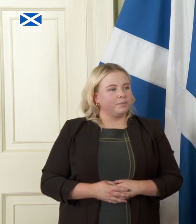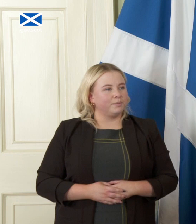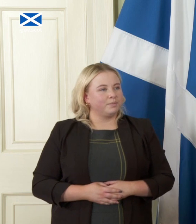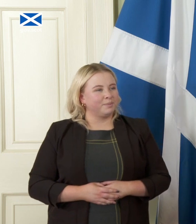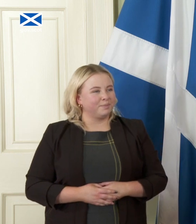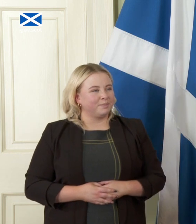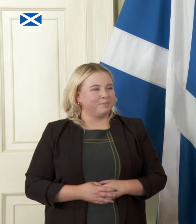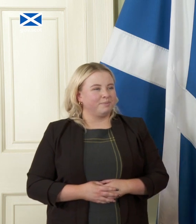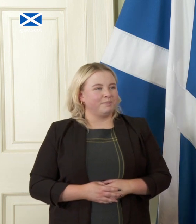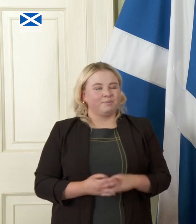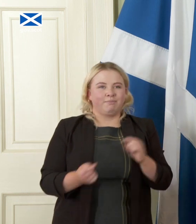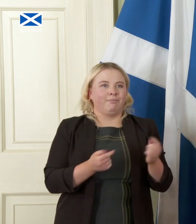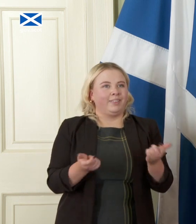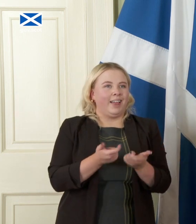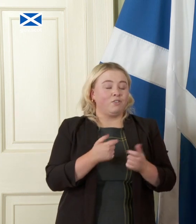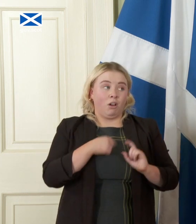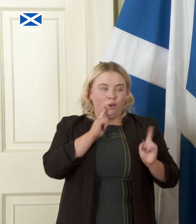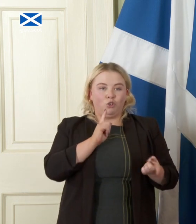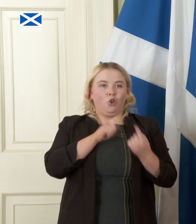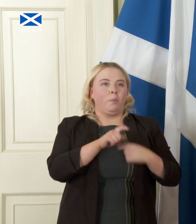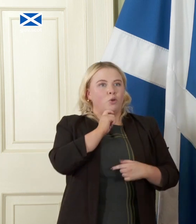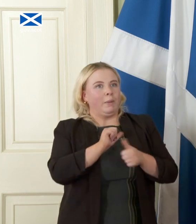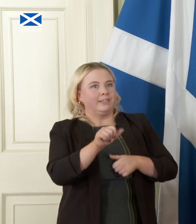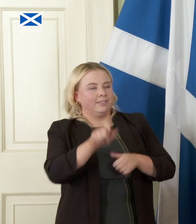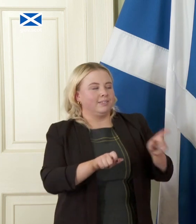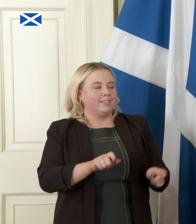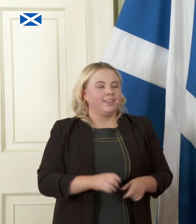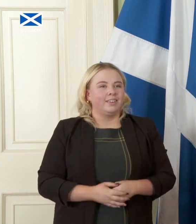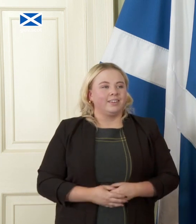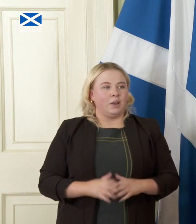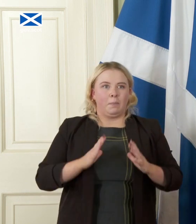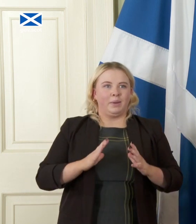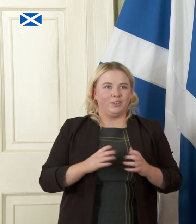but. I couldn't possibly comment. no no that one just being prepared so much and then let down.